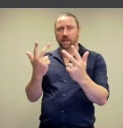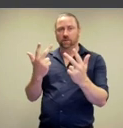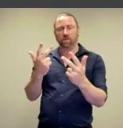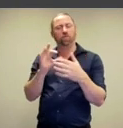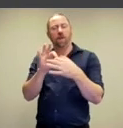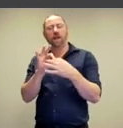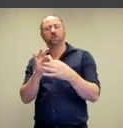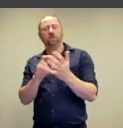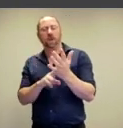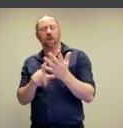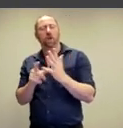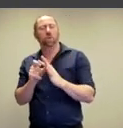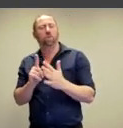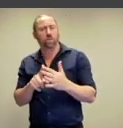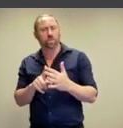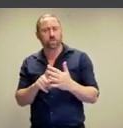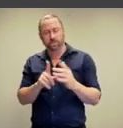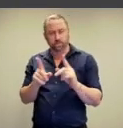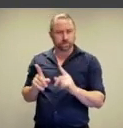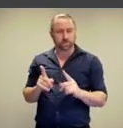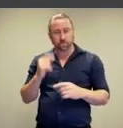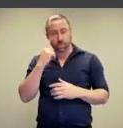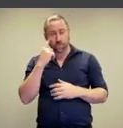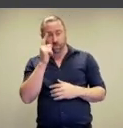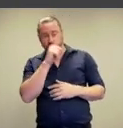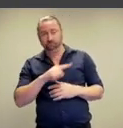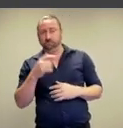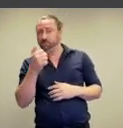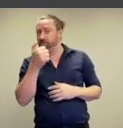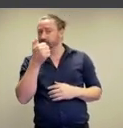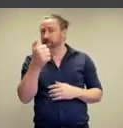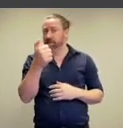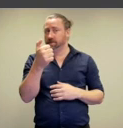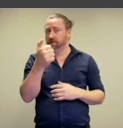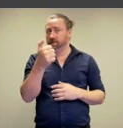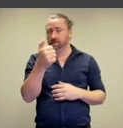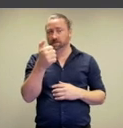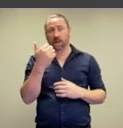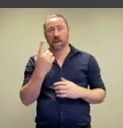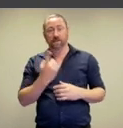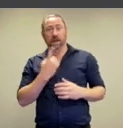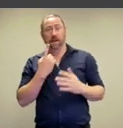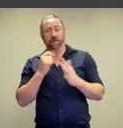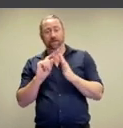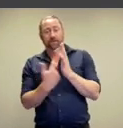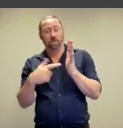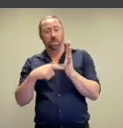in relation to the nude. Let's take a little moment